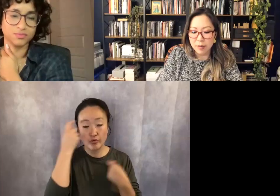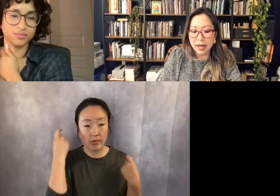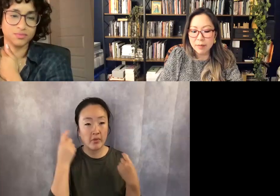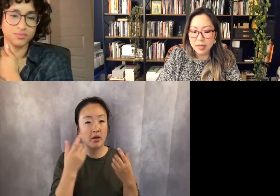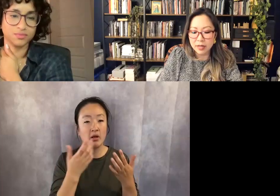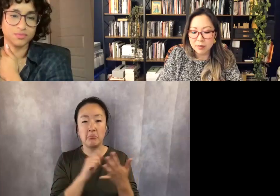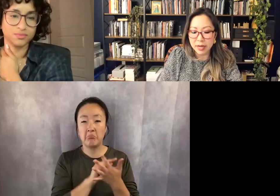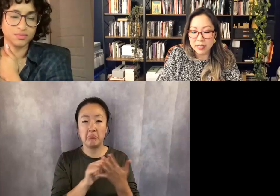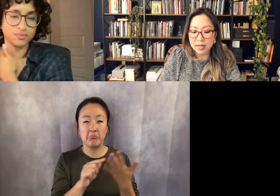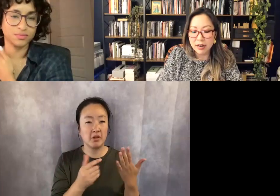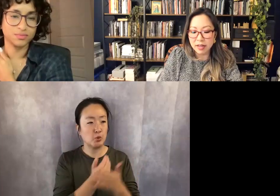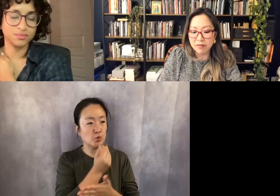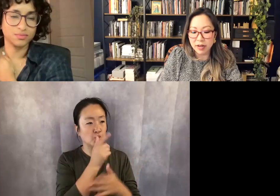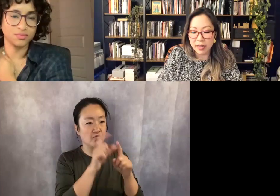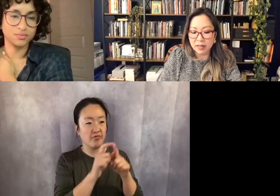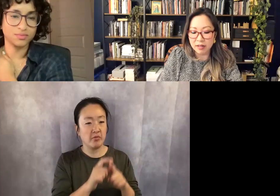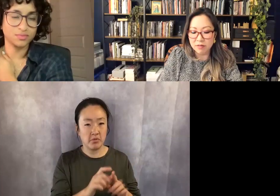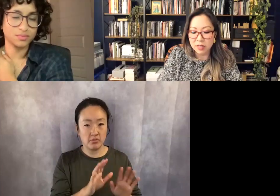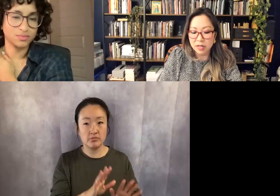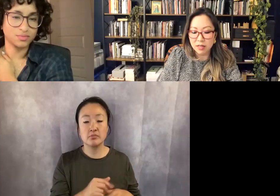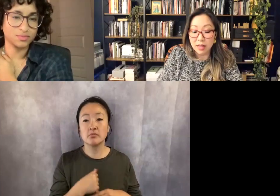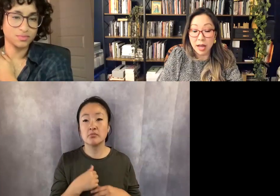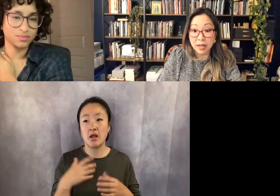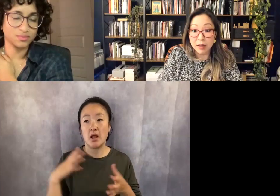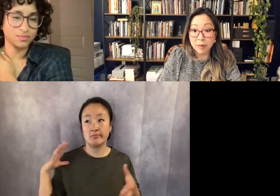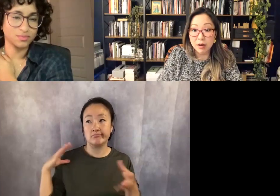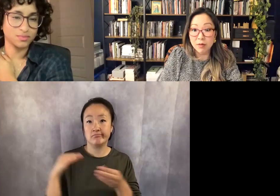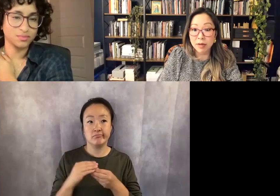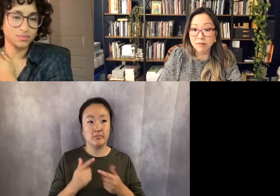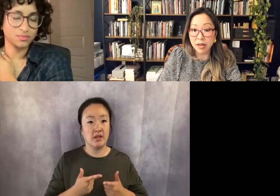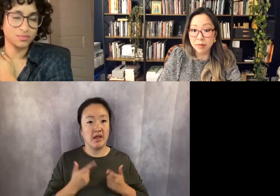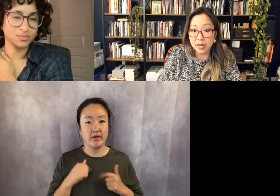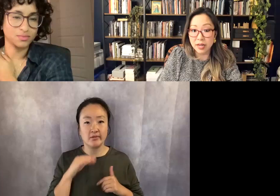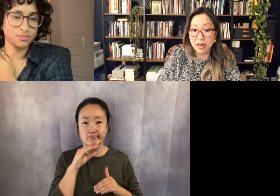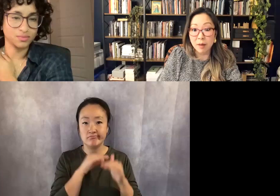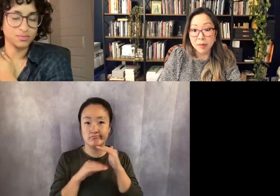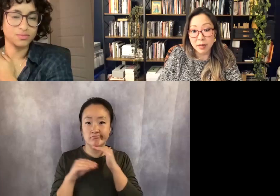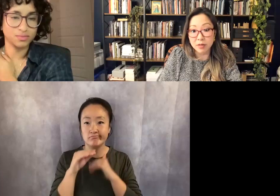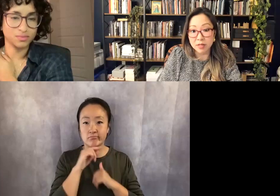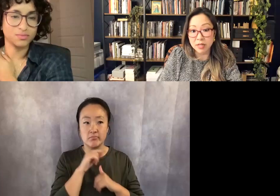and because my entire life I had lived lying about my family, and not being able to tell